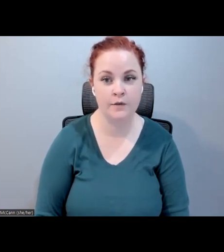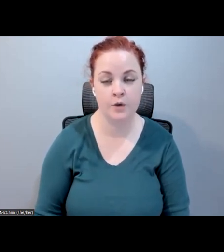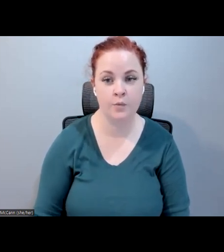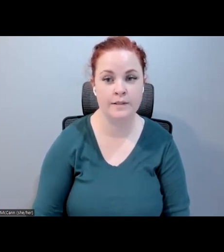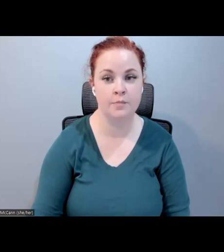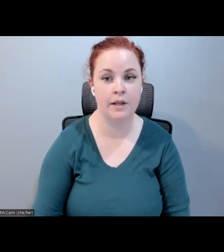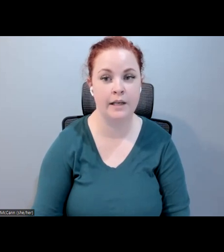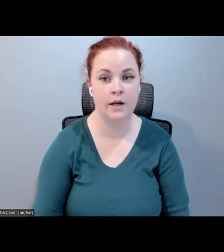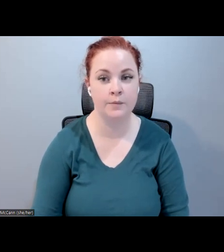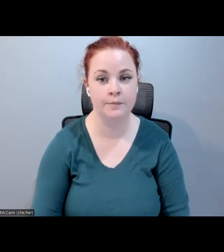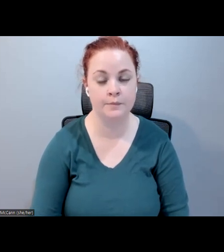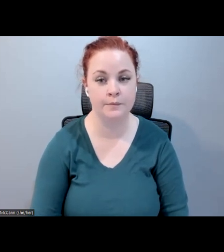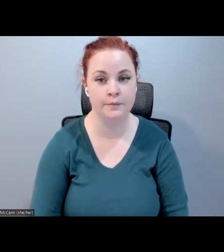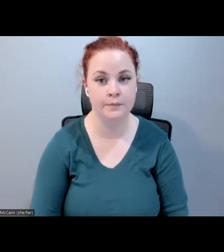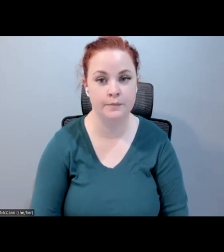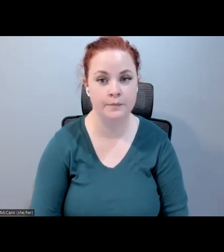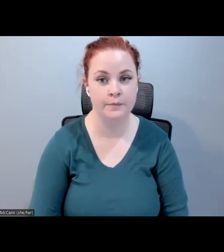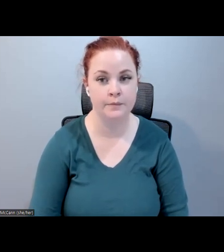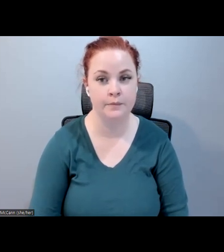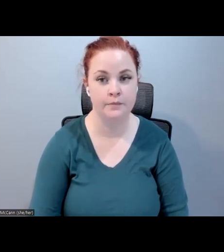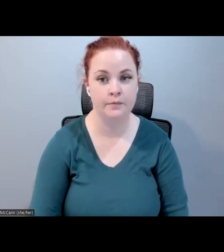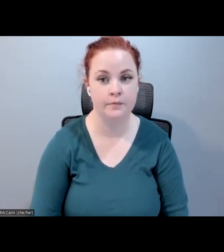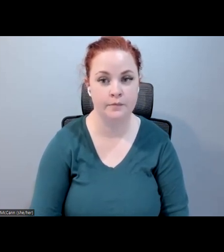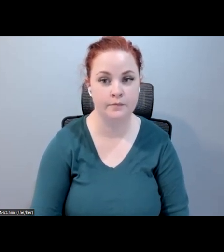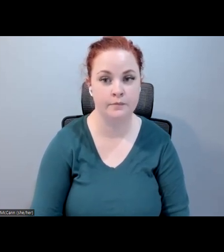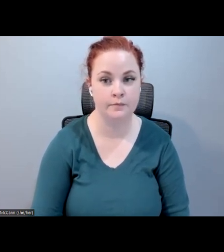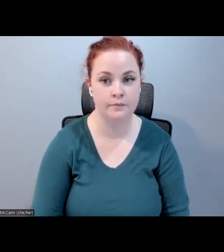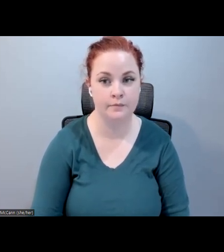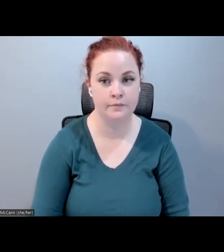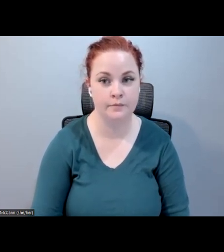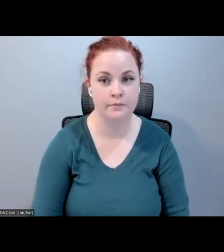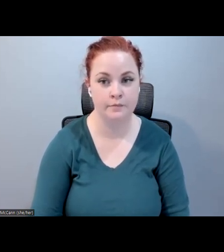themselves, or what's the plan now? Peirce: That's perfect. Thanks so much, Brenden. We